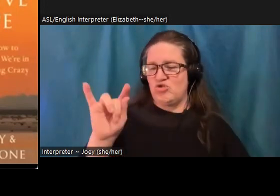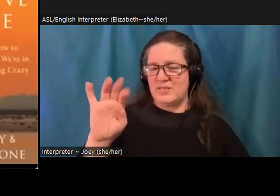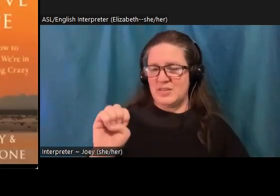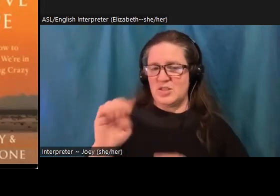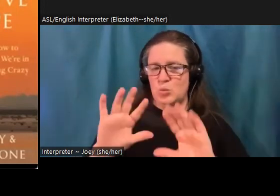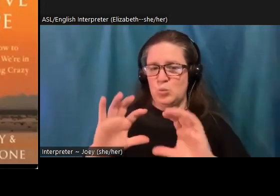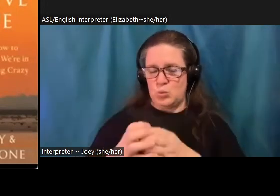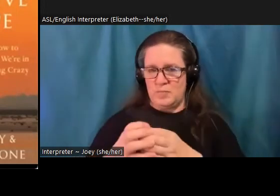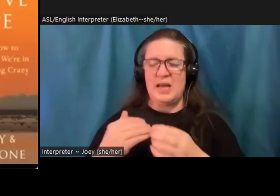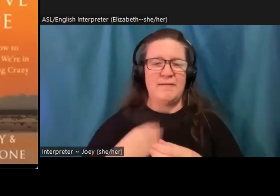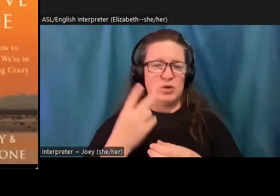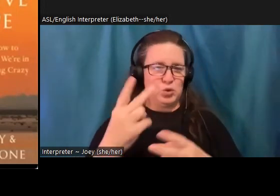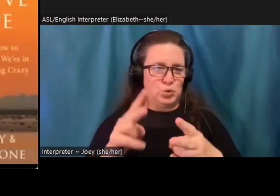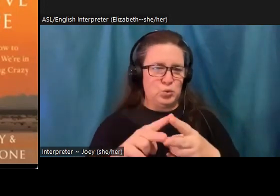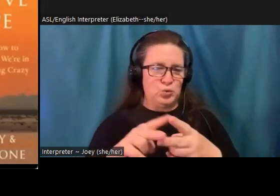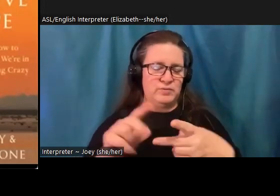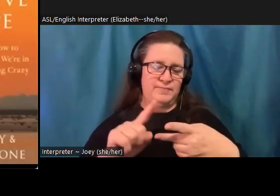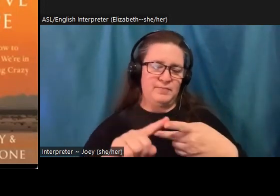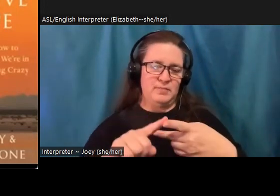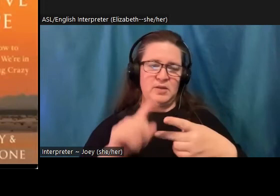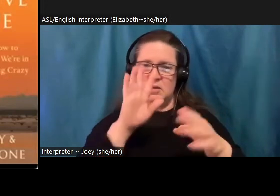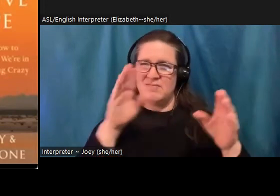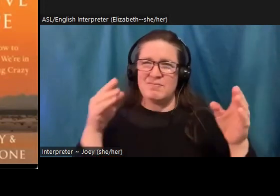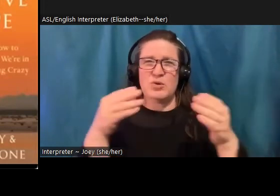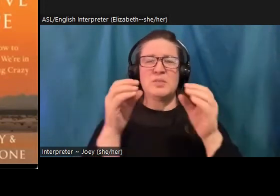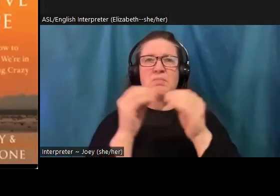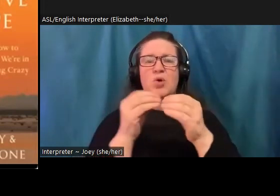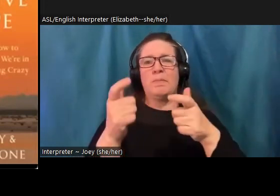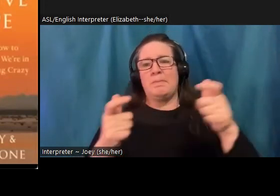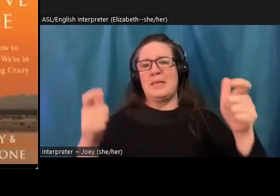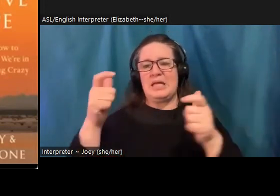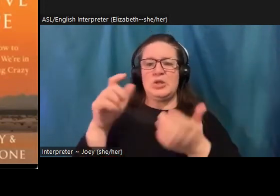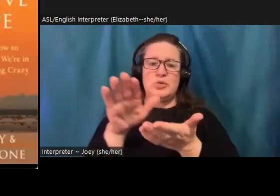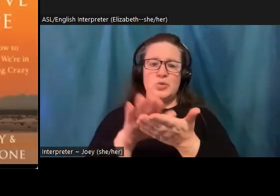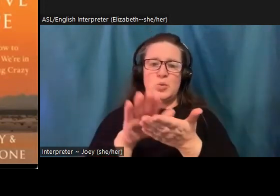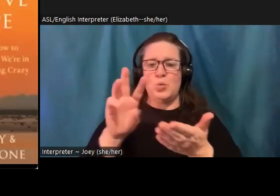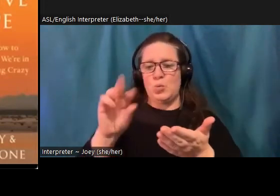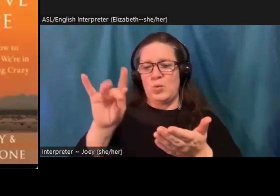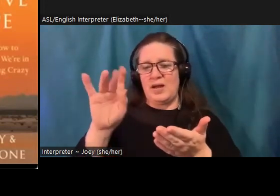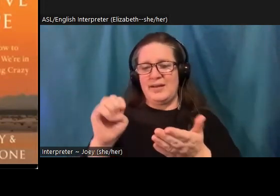working on larger school wide events such as this one that we're hoping to host one a quarter. next quarter, we are